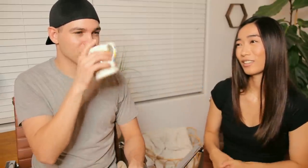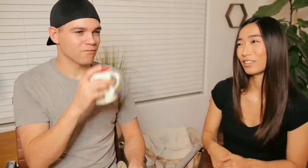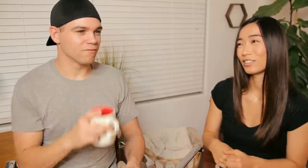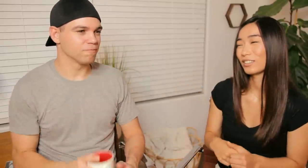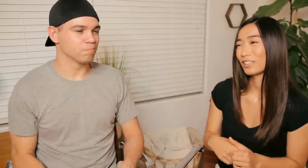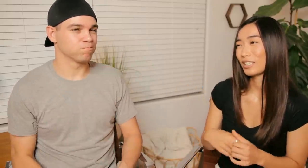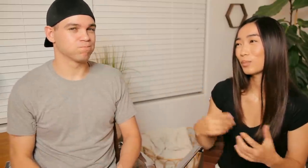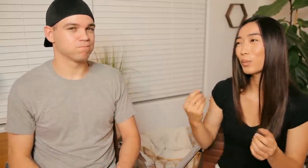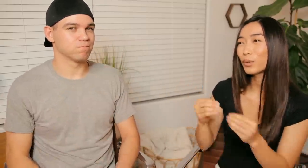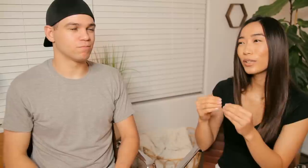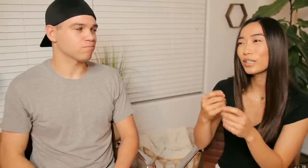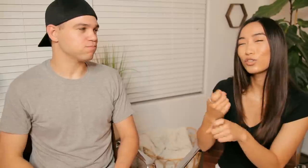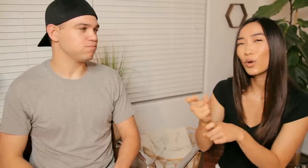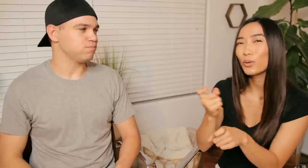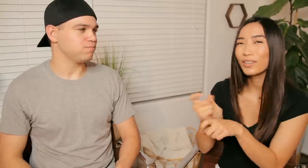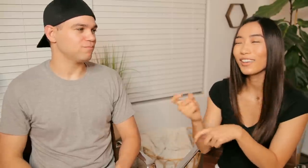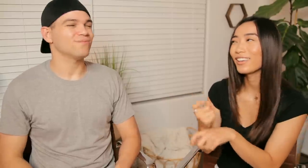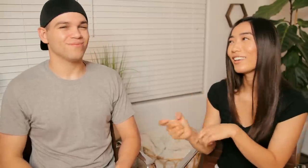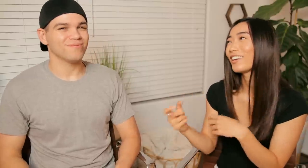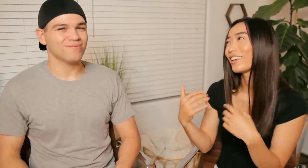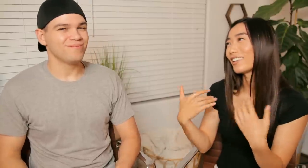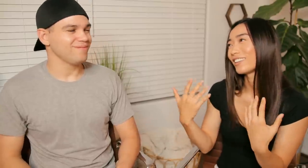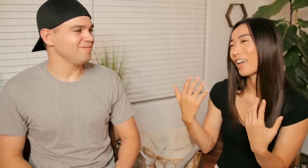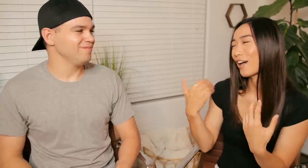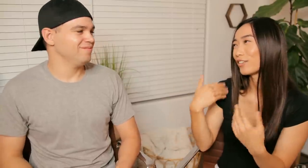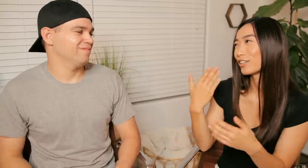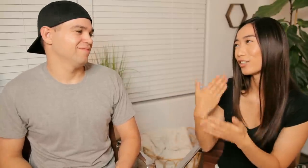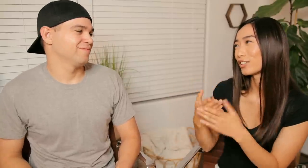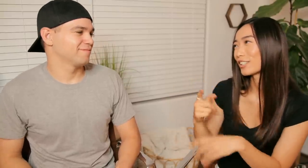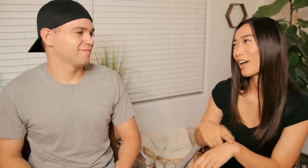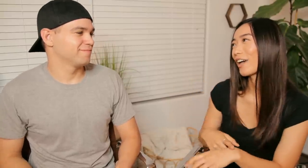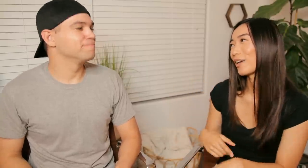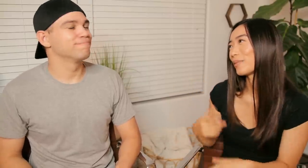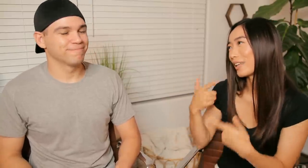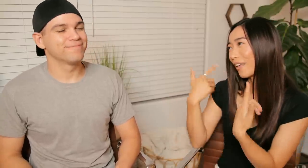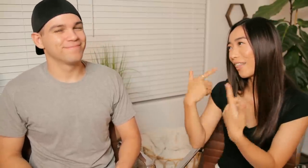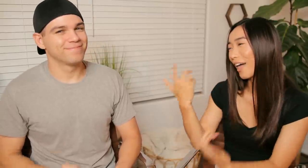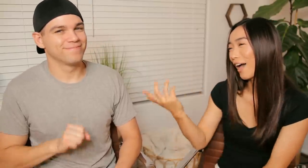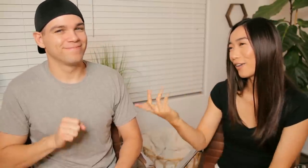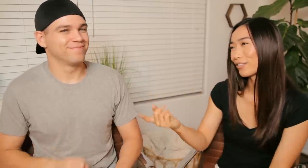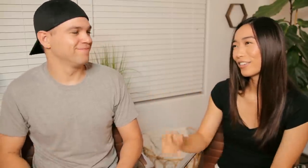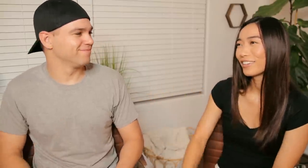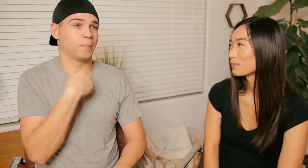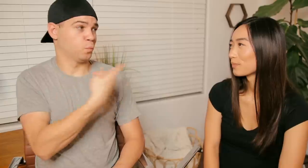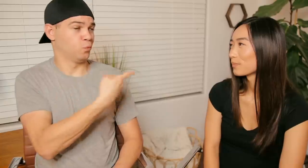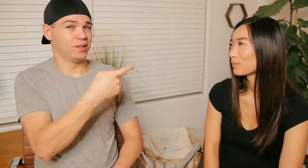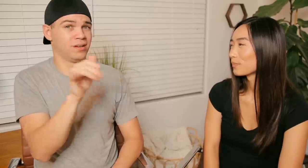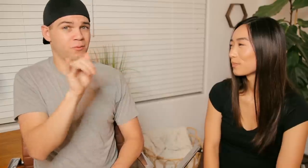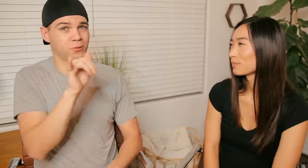It's more like joking and having a good time getting a laugh